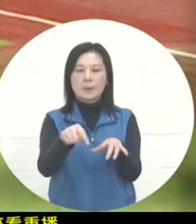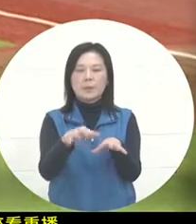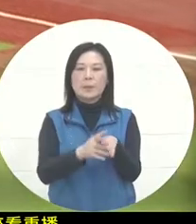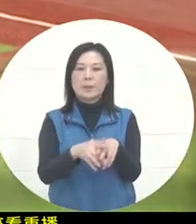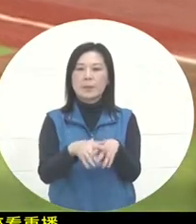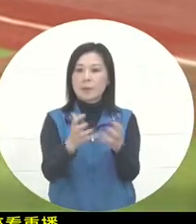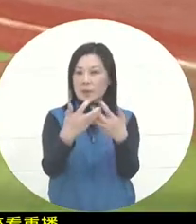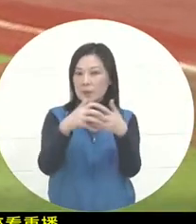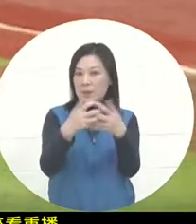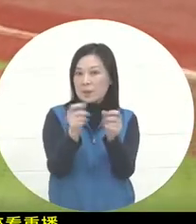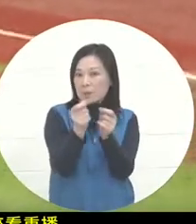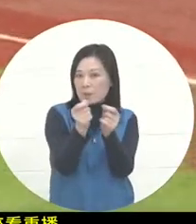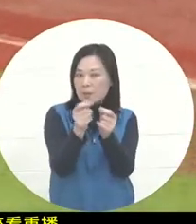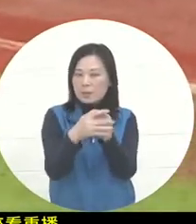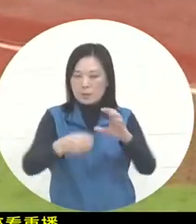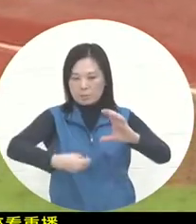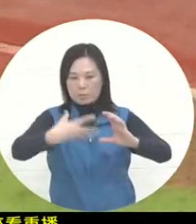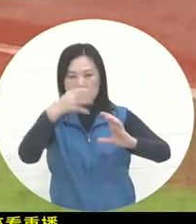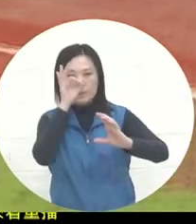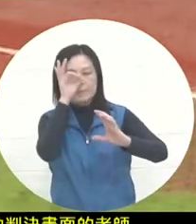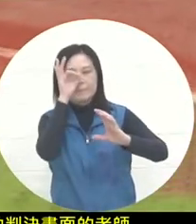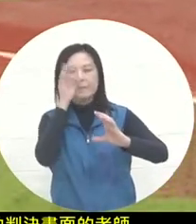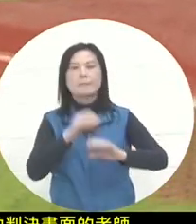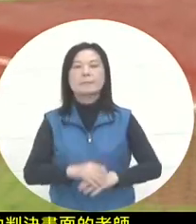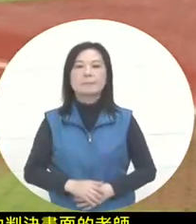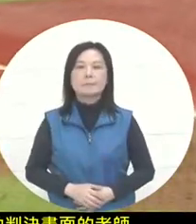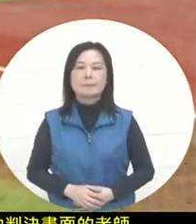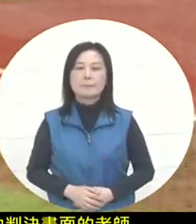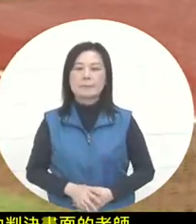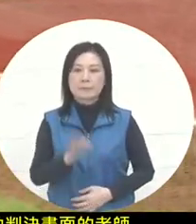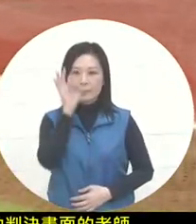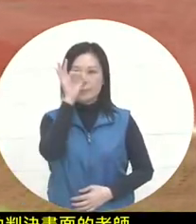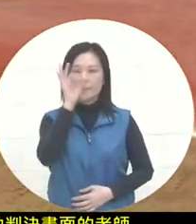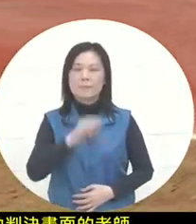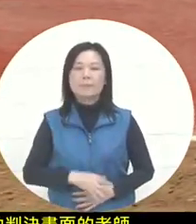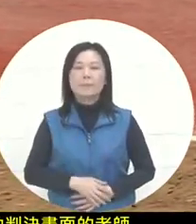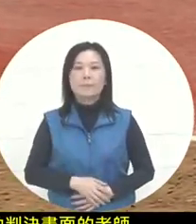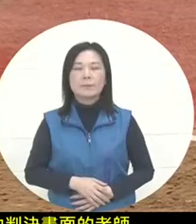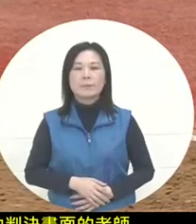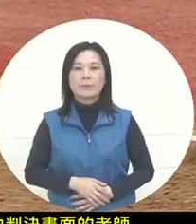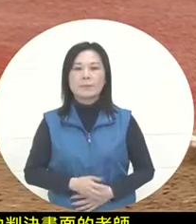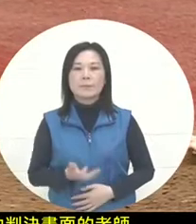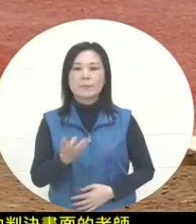to conduct a new review. Oh, let's take a look at the picture in the front. There's nothing missing.